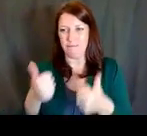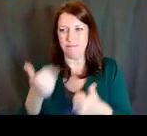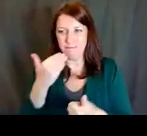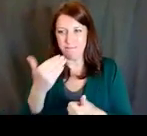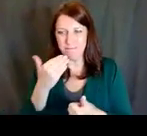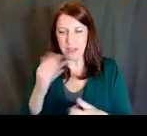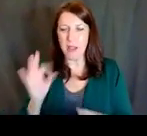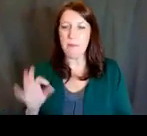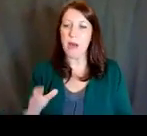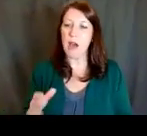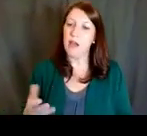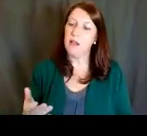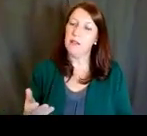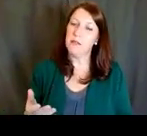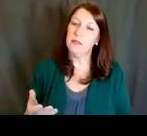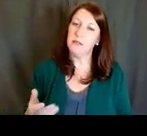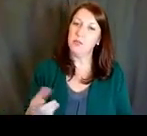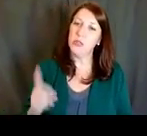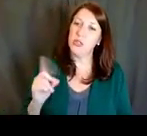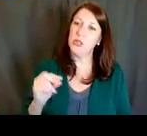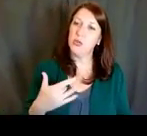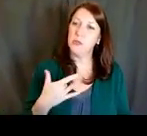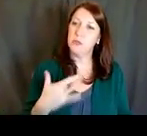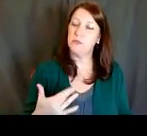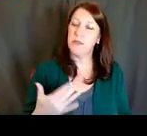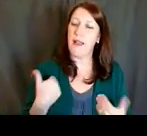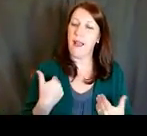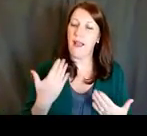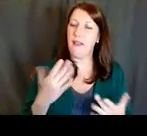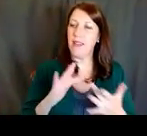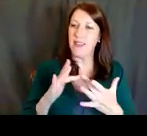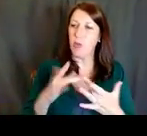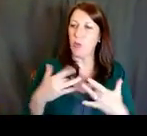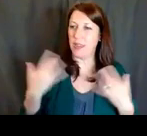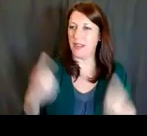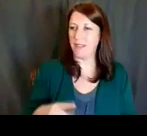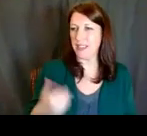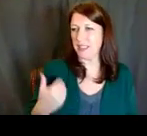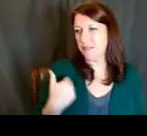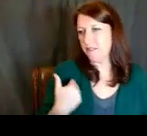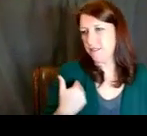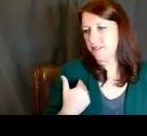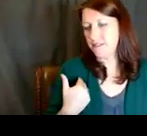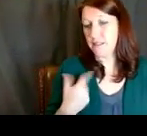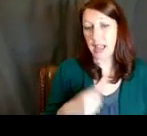But yes, we do often have networking events. And also, the different institutes and centers,